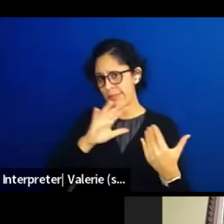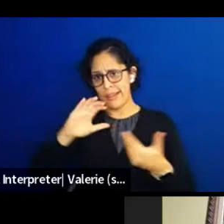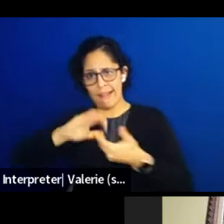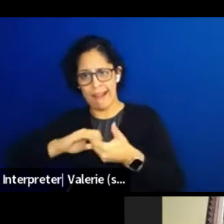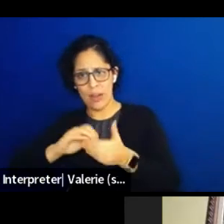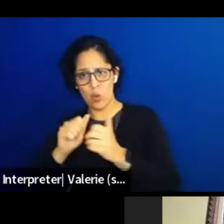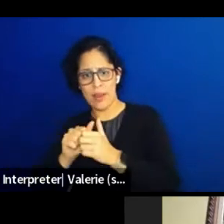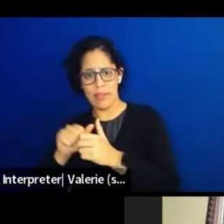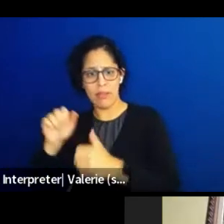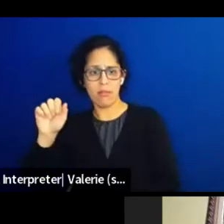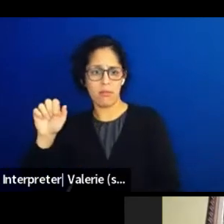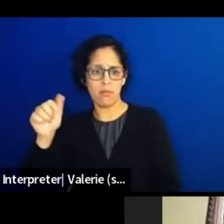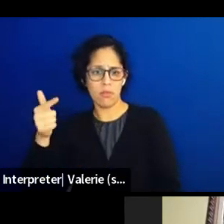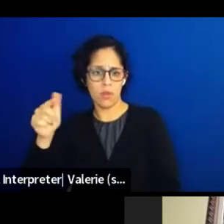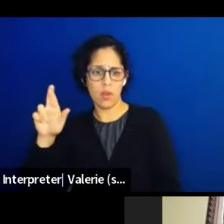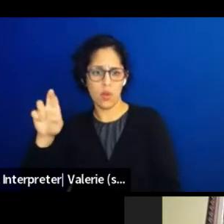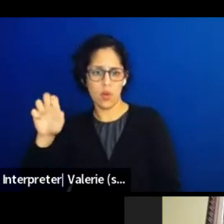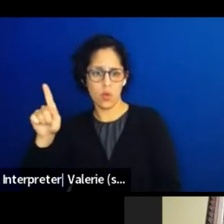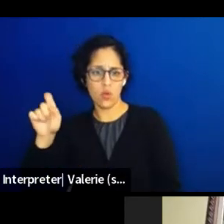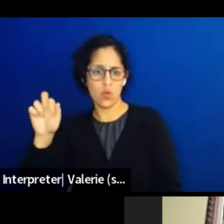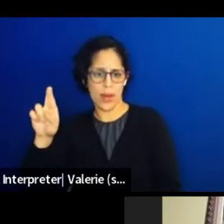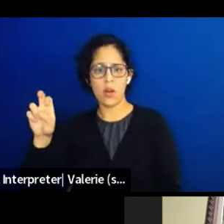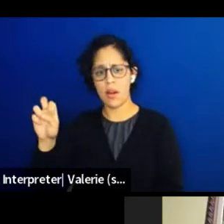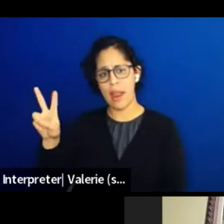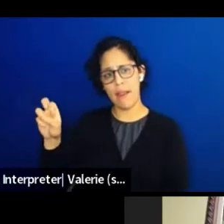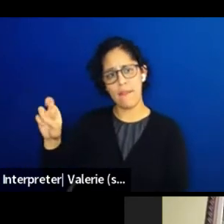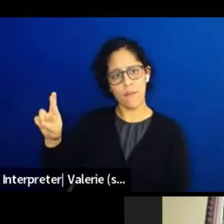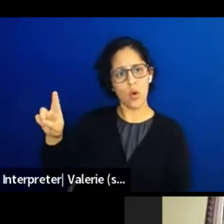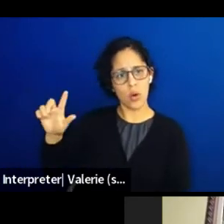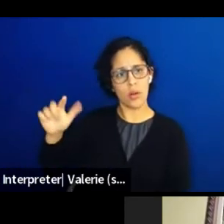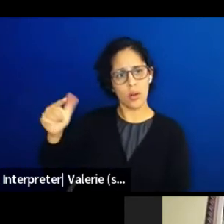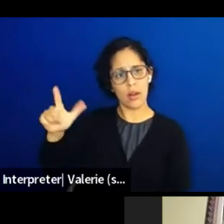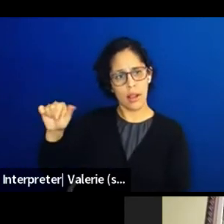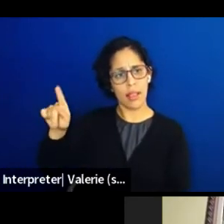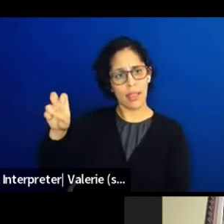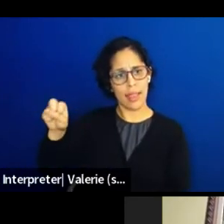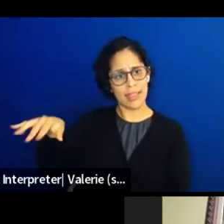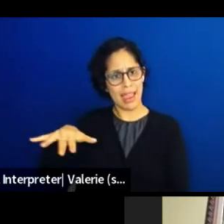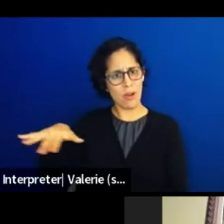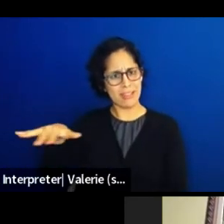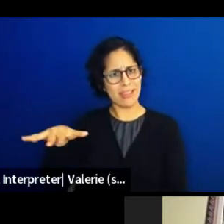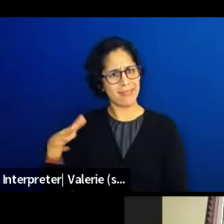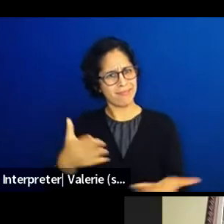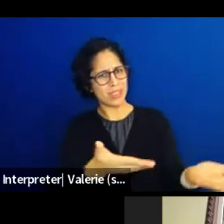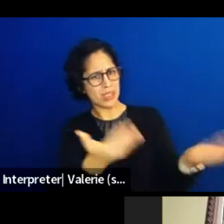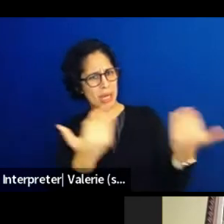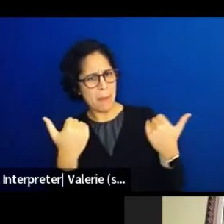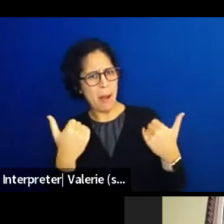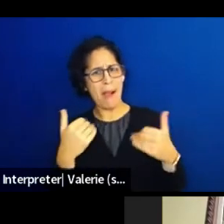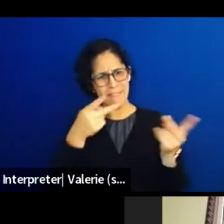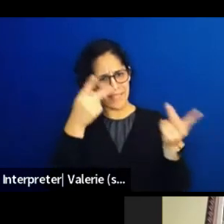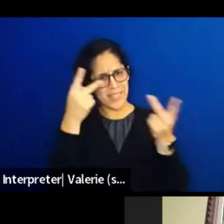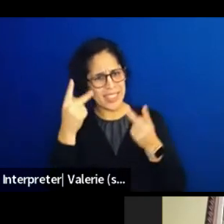There's a lot to enjoy, there's a lot to be inspired by. So come on out and check it out. But in a very practical sense,